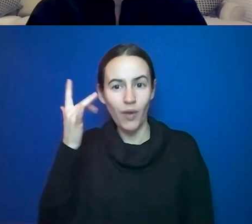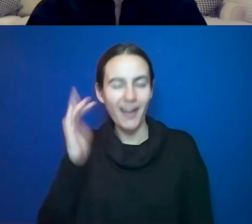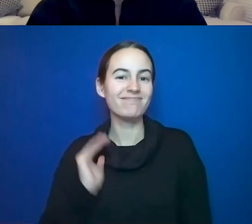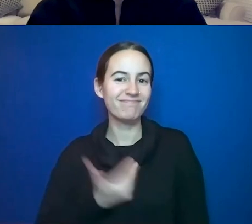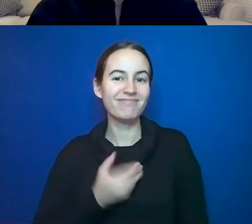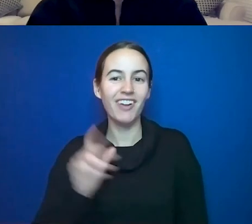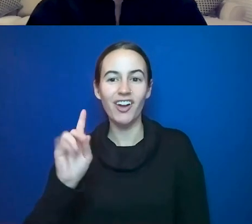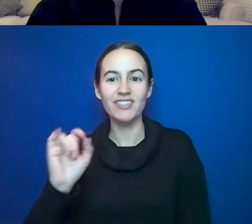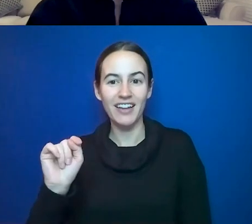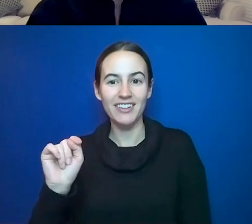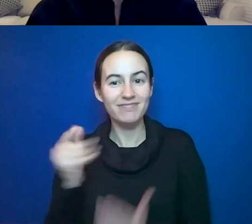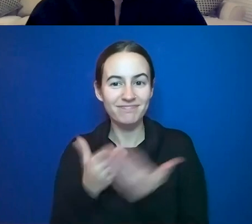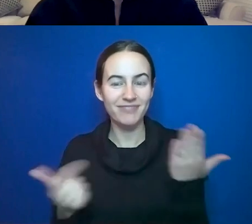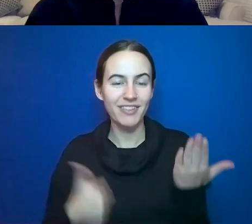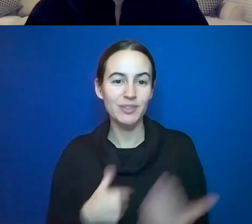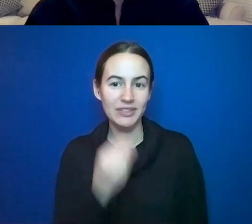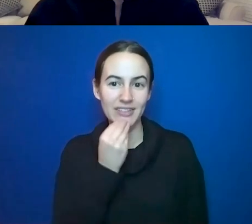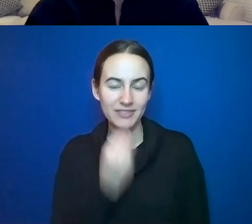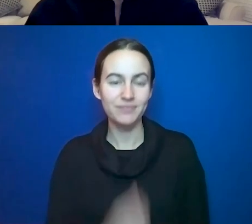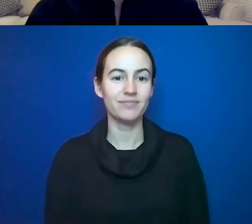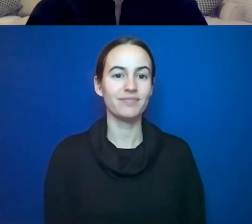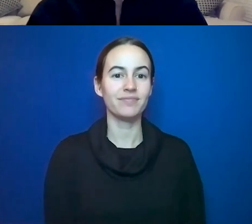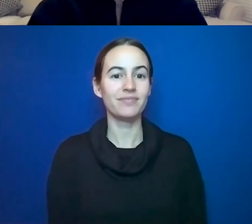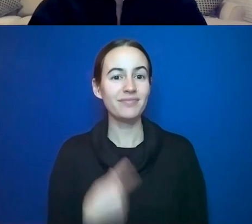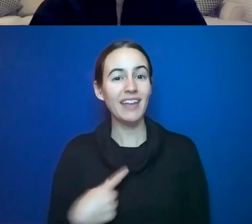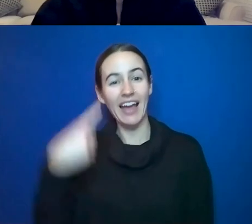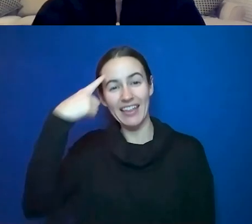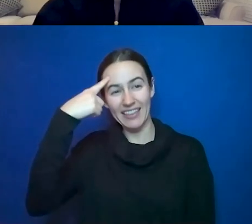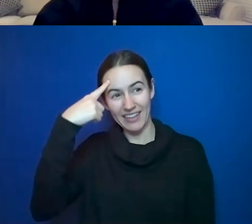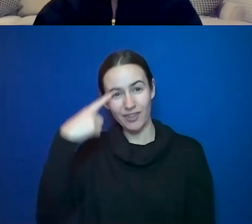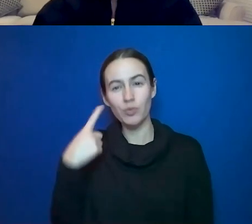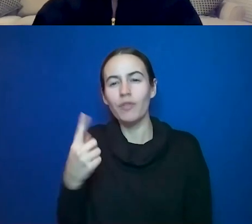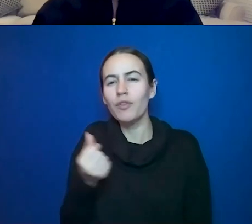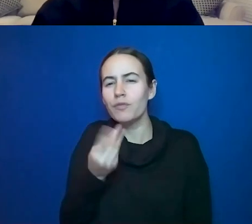Colon cancer I think is one of the few screening things that we do which really can have a